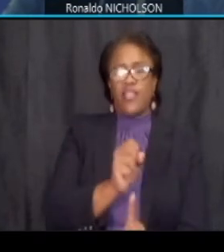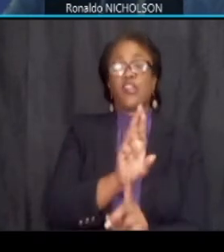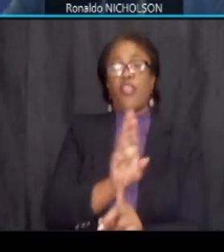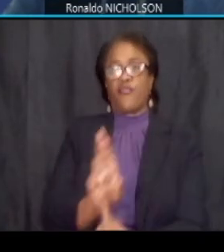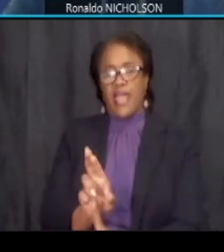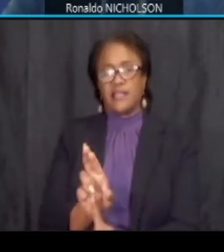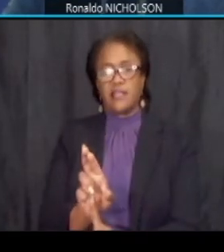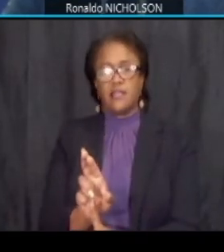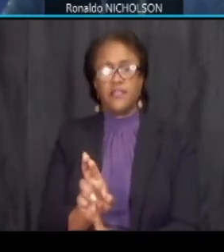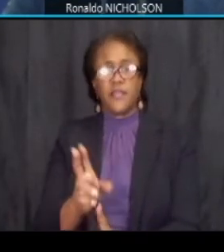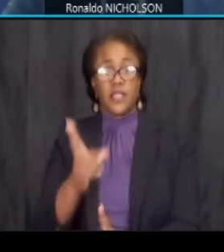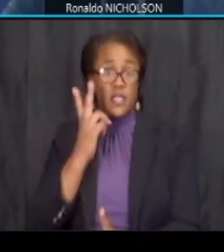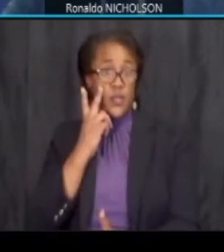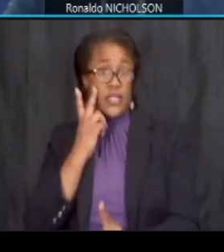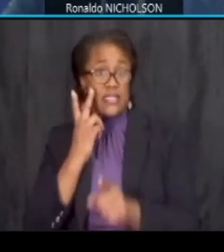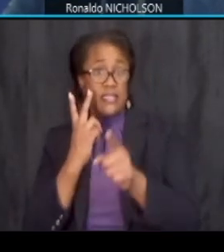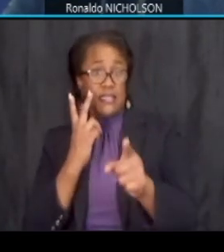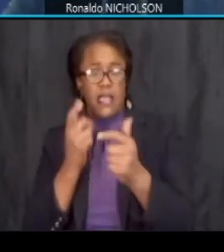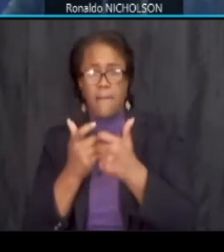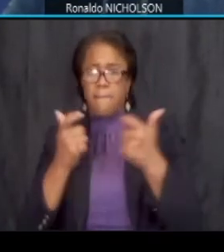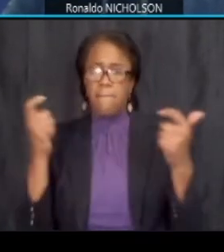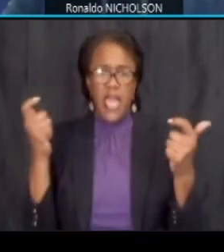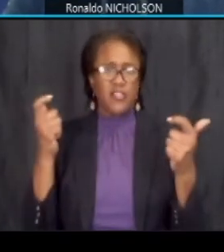we see major utility relocations